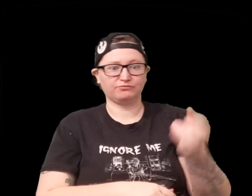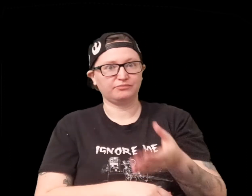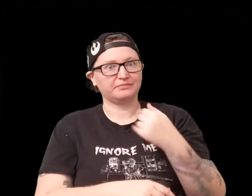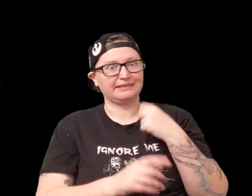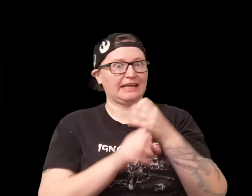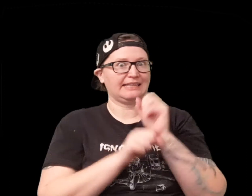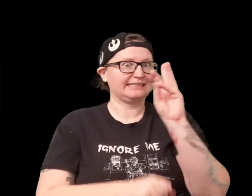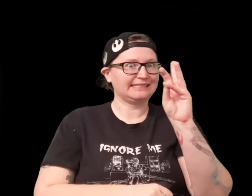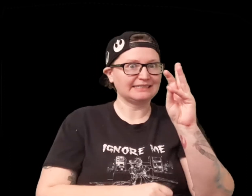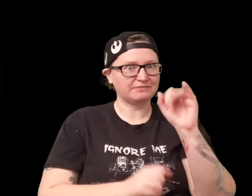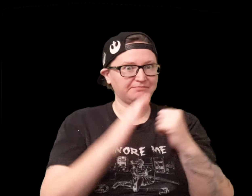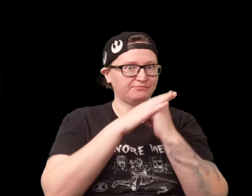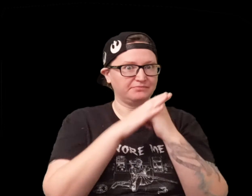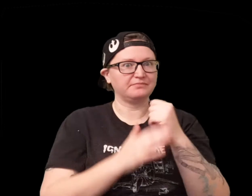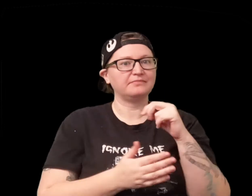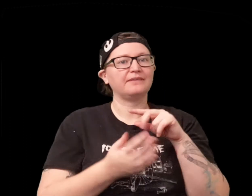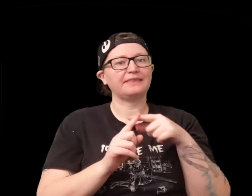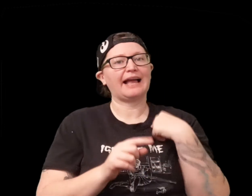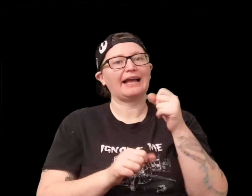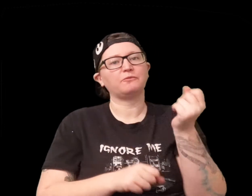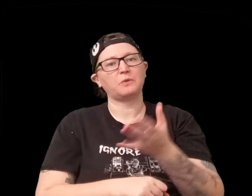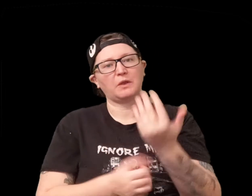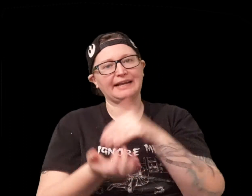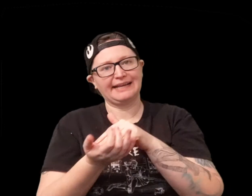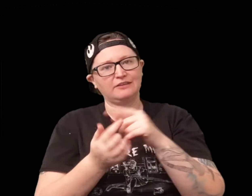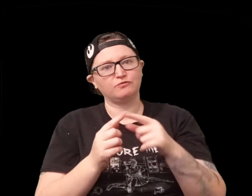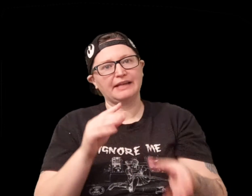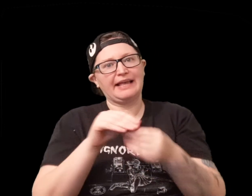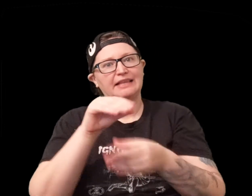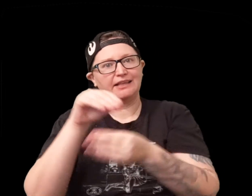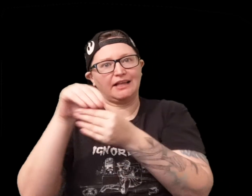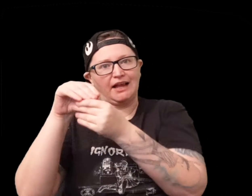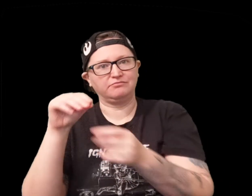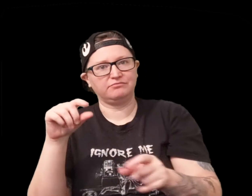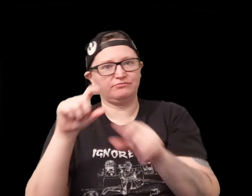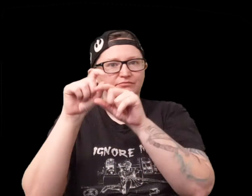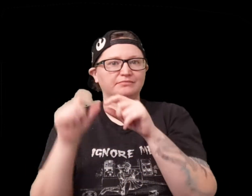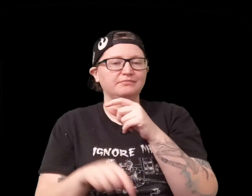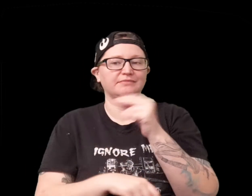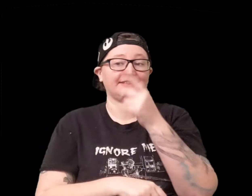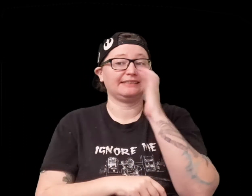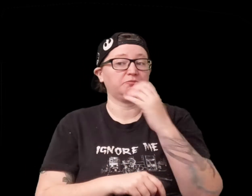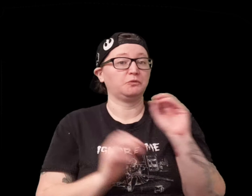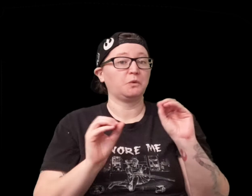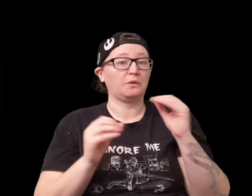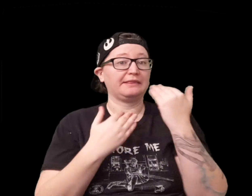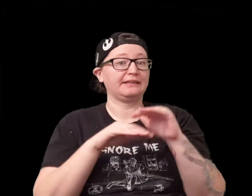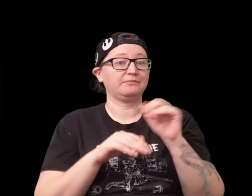a d6 I got a six that means I've hit the max that means I get to roll again and keep adding on and